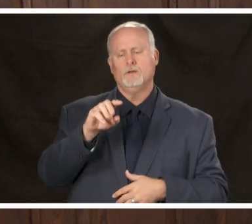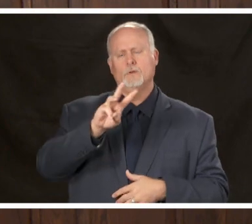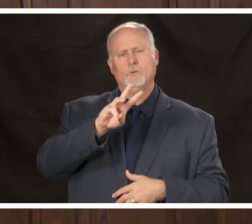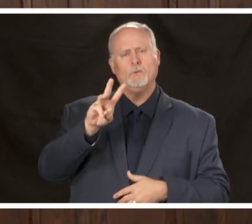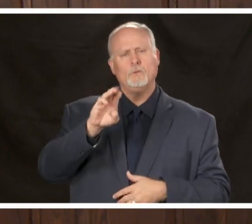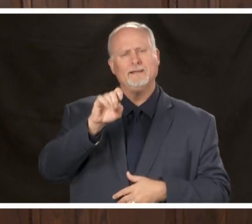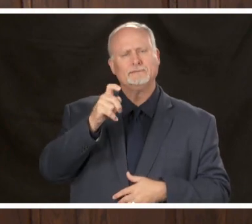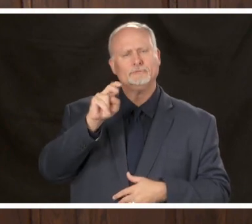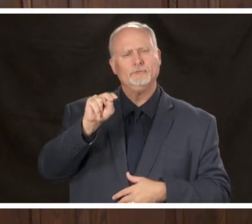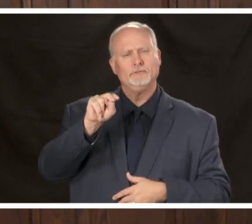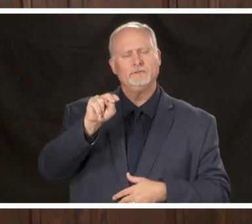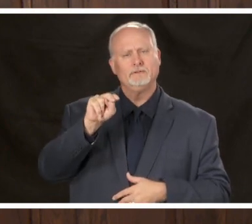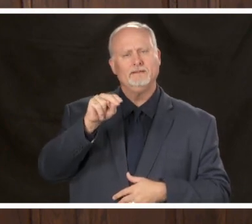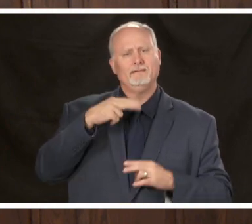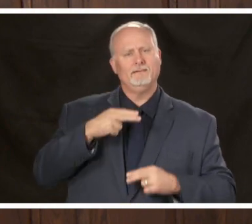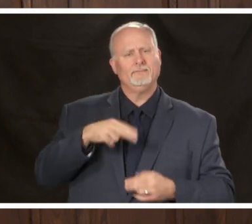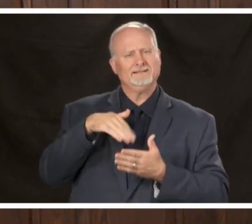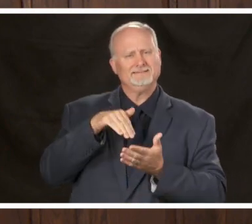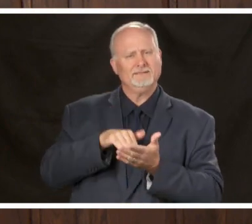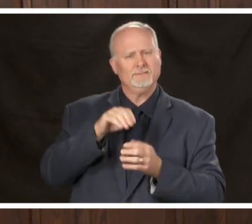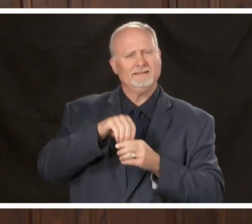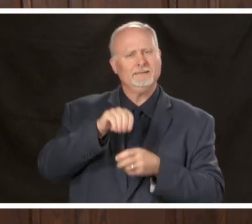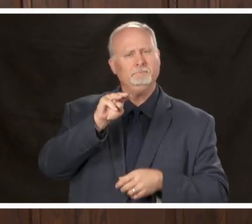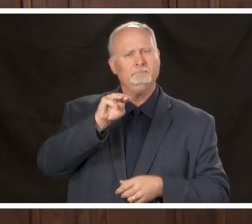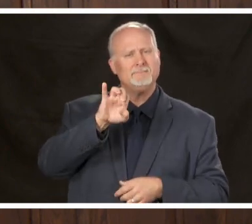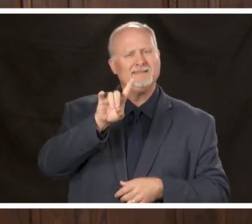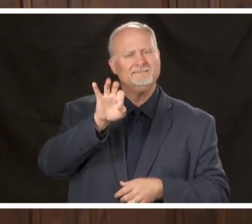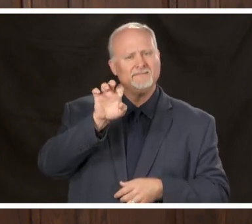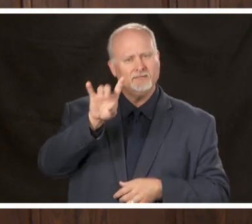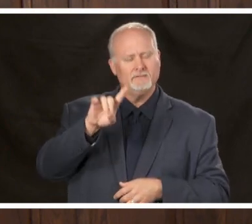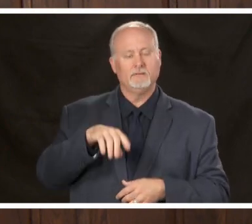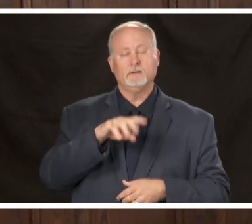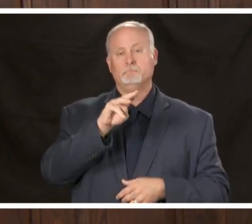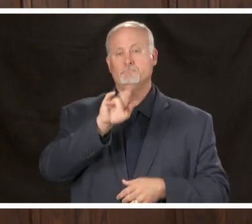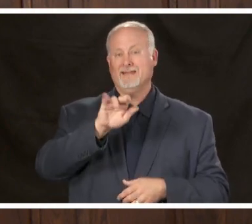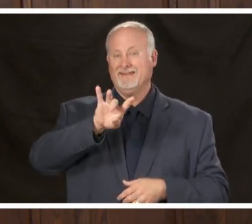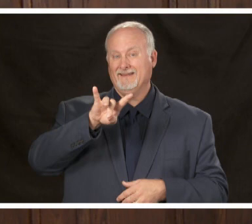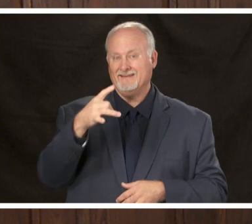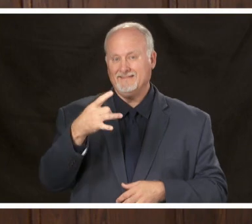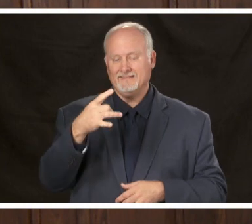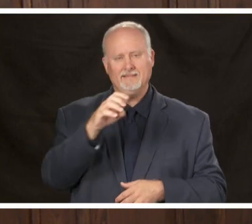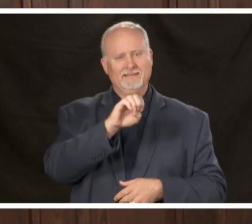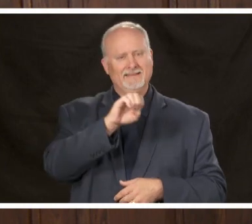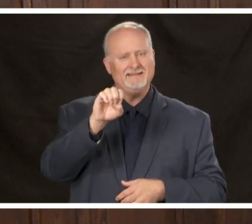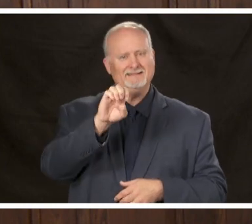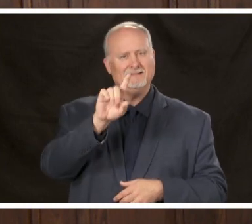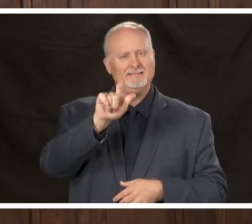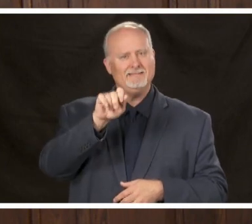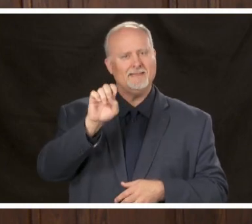midfield and on Friday May 8th at Eastlake United Methodist Church in